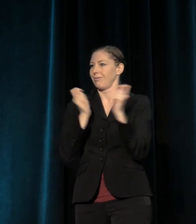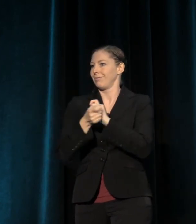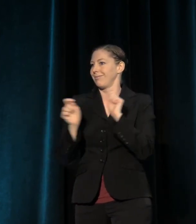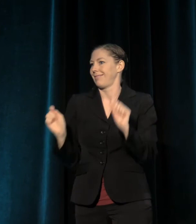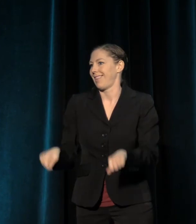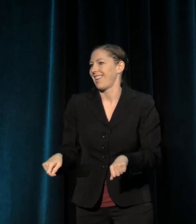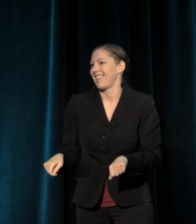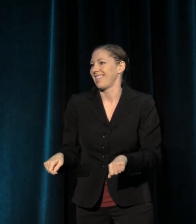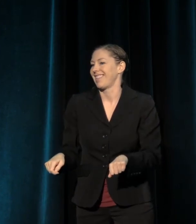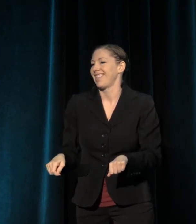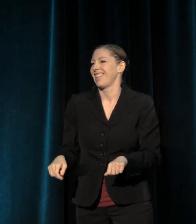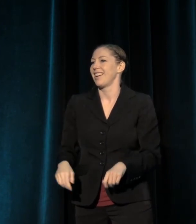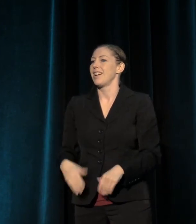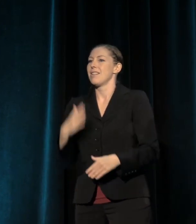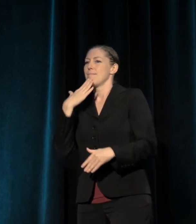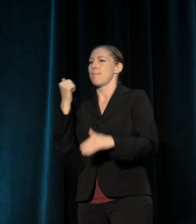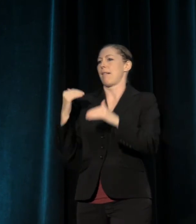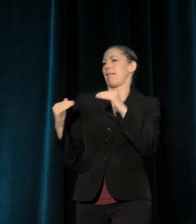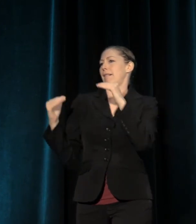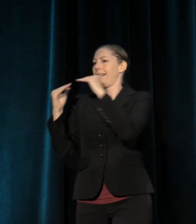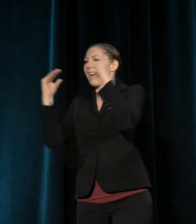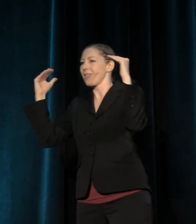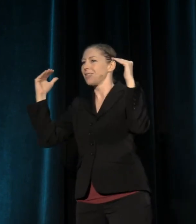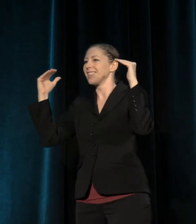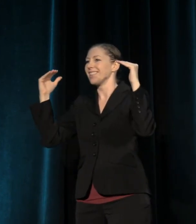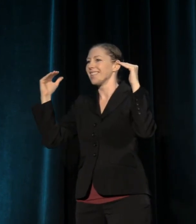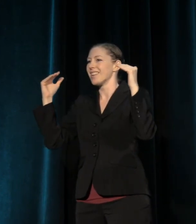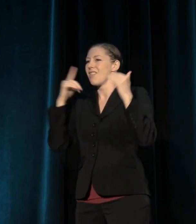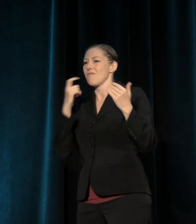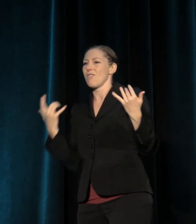to create greater equity diversity and inclusion.